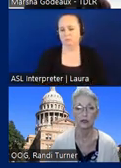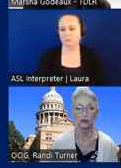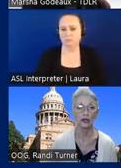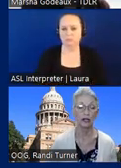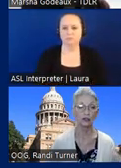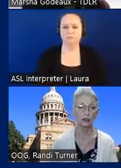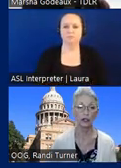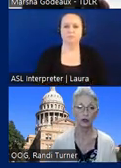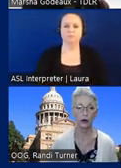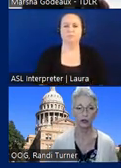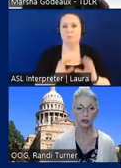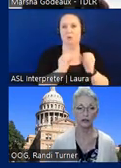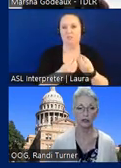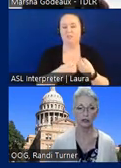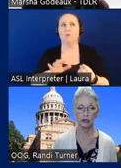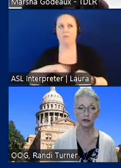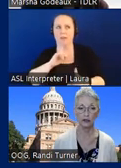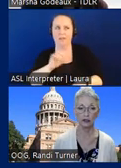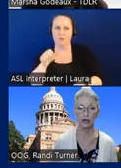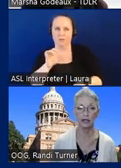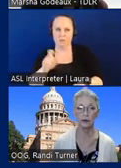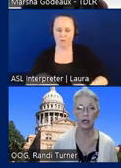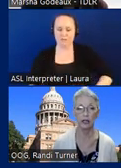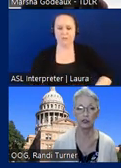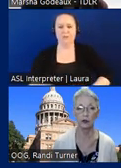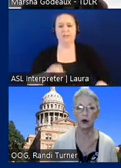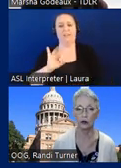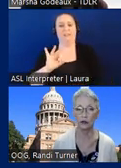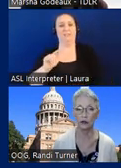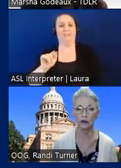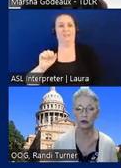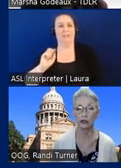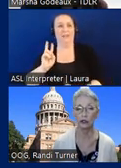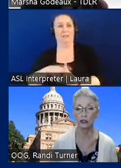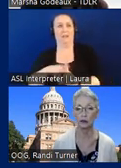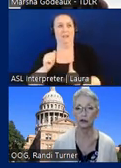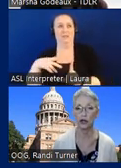So that answered another question, if the TAS applies to apartments or would it just be fair